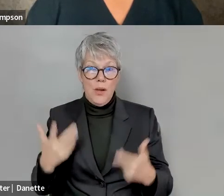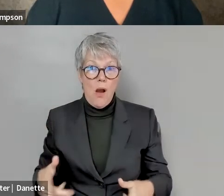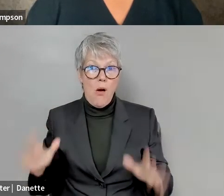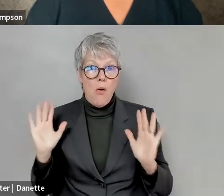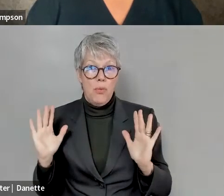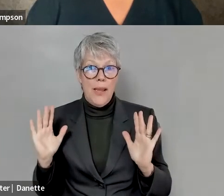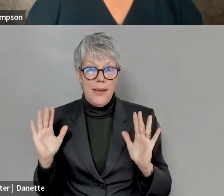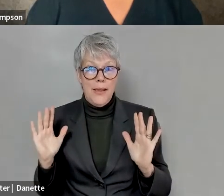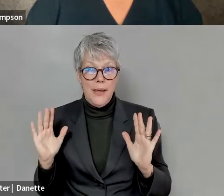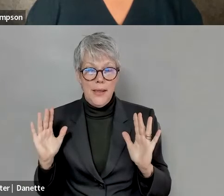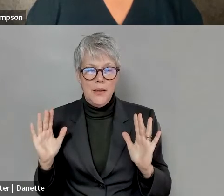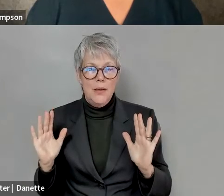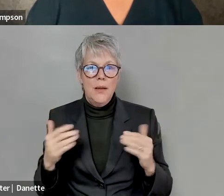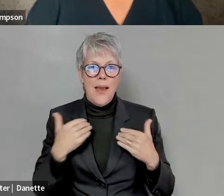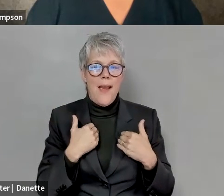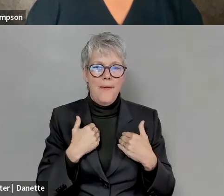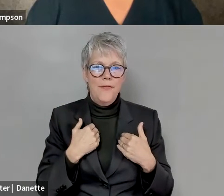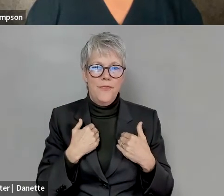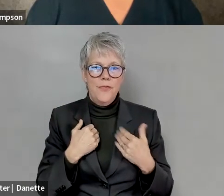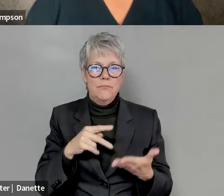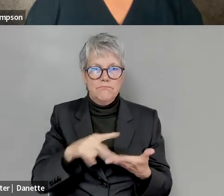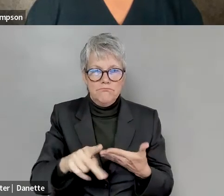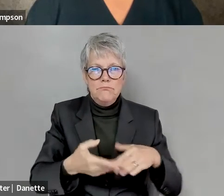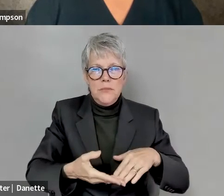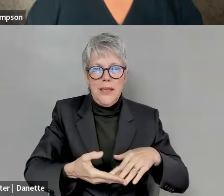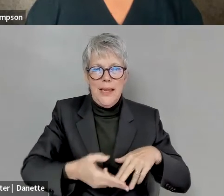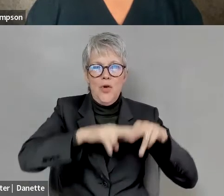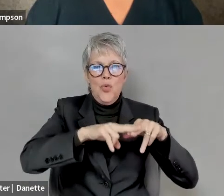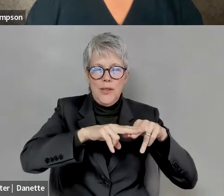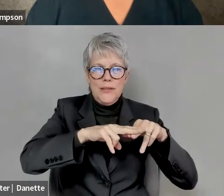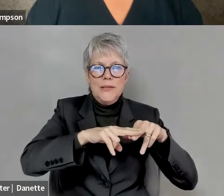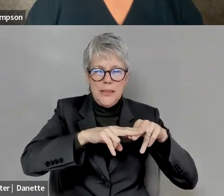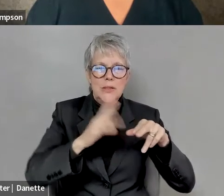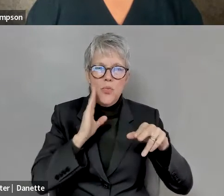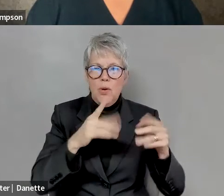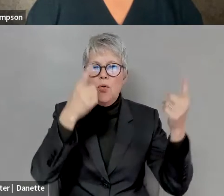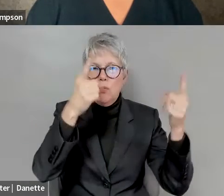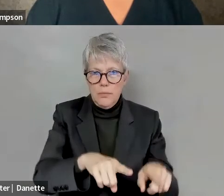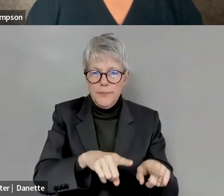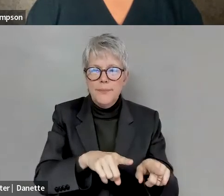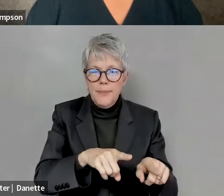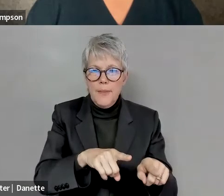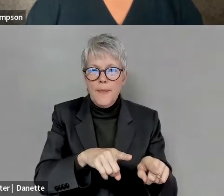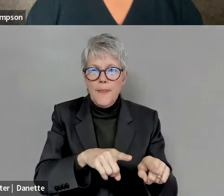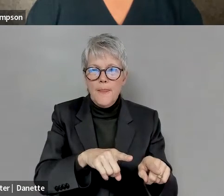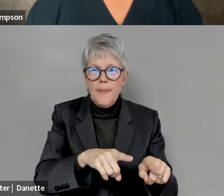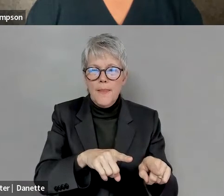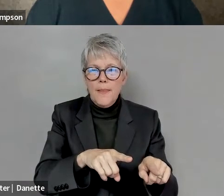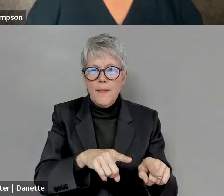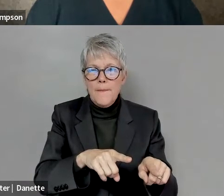Michael Smith: have increases coming for wages and it Michael Smith: but it